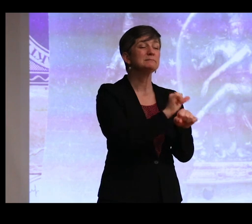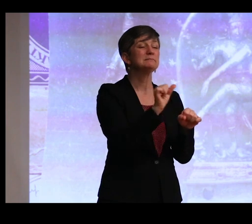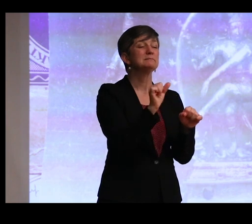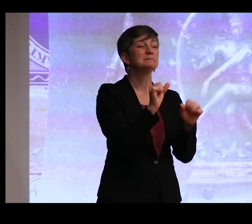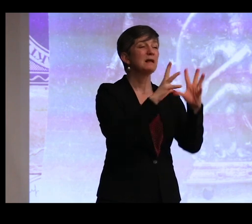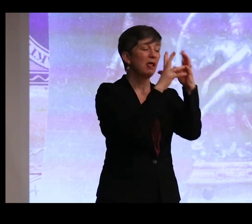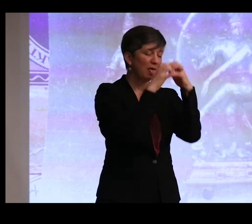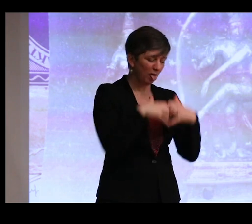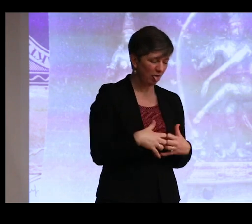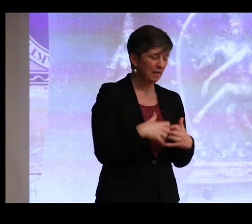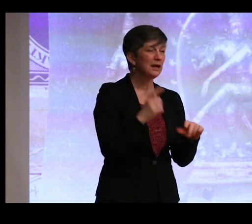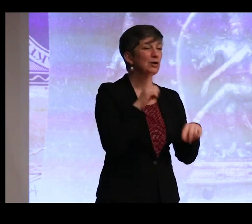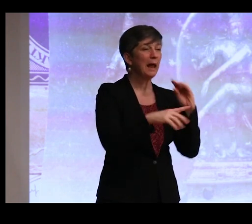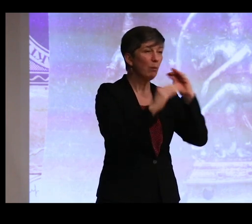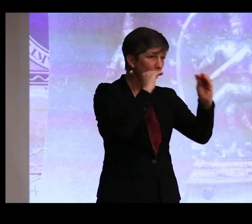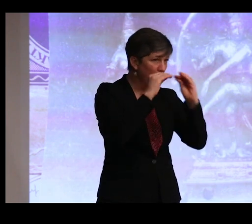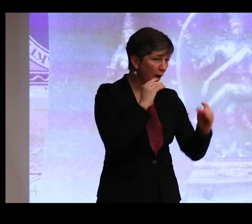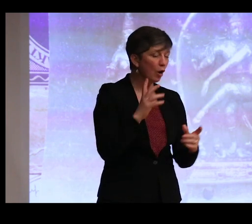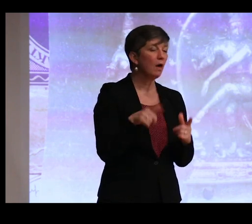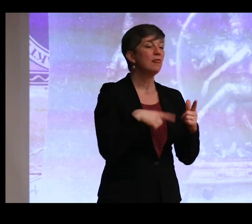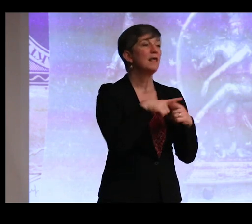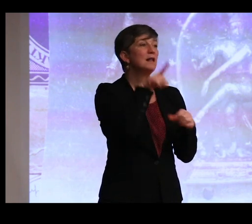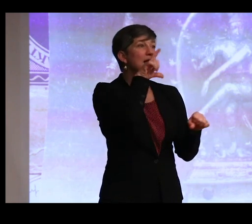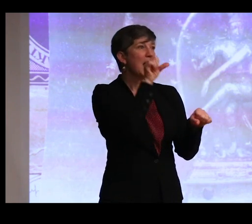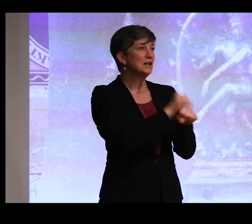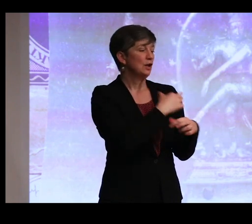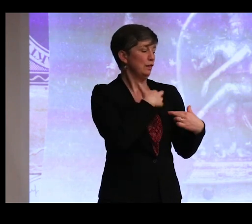possible repair, there are actually religious texts that